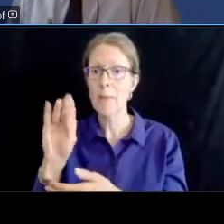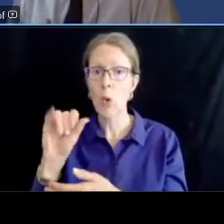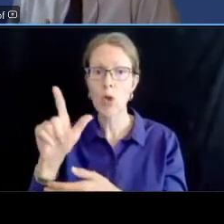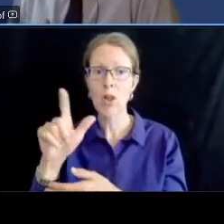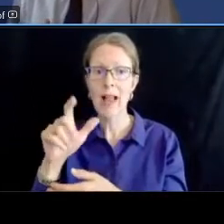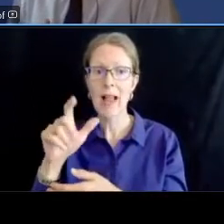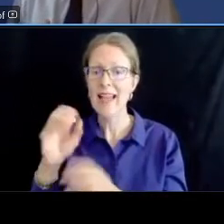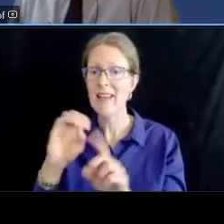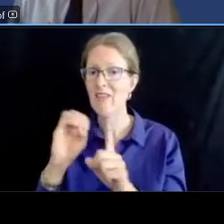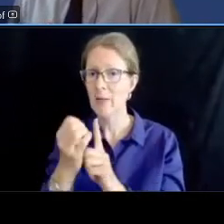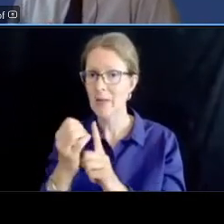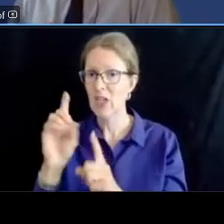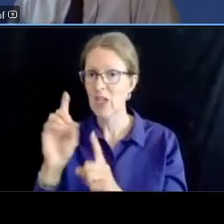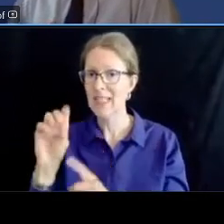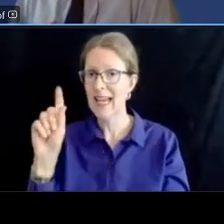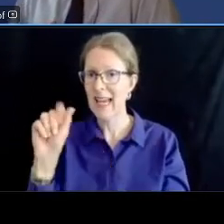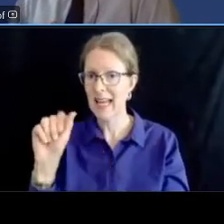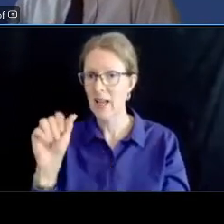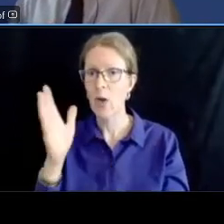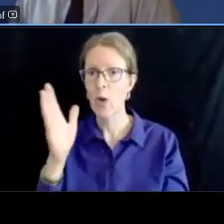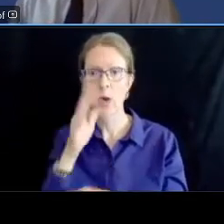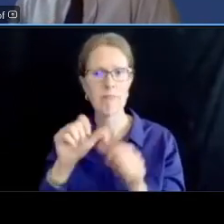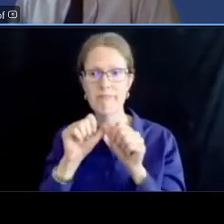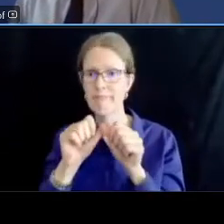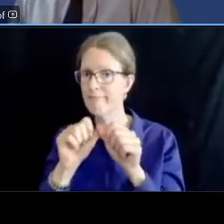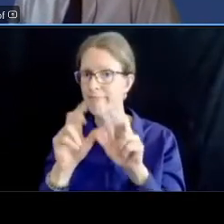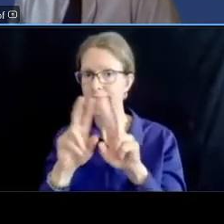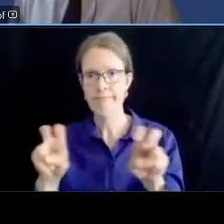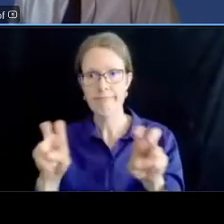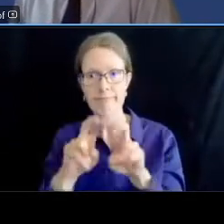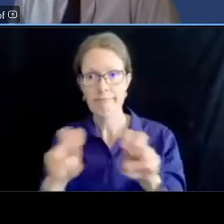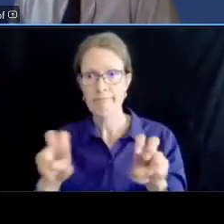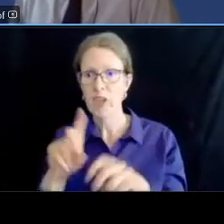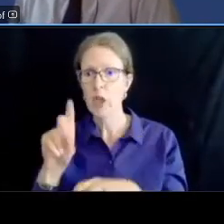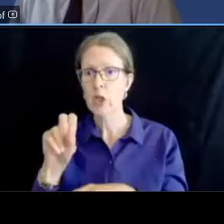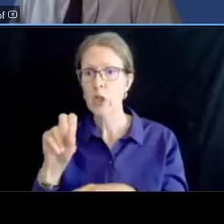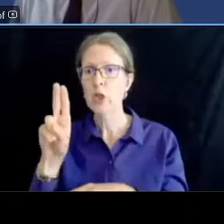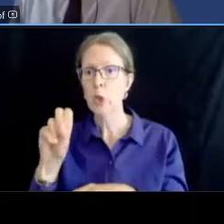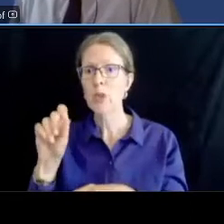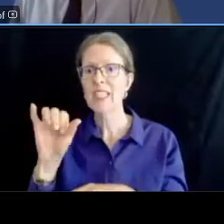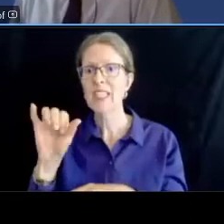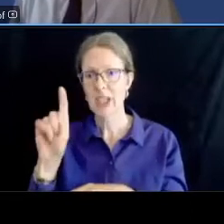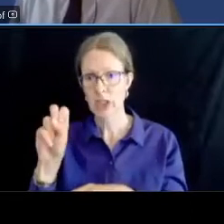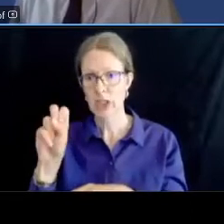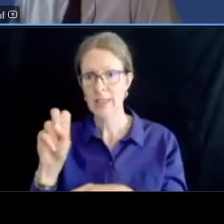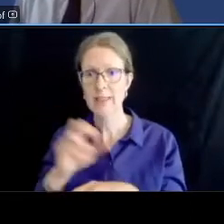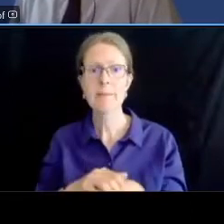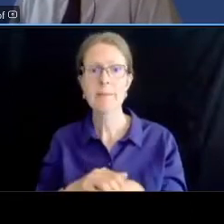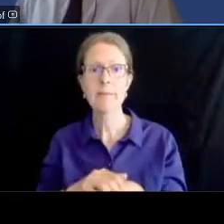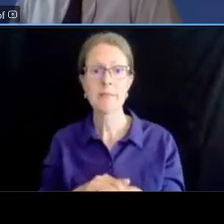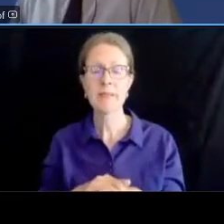for this first phase of the project and ddot will make a recommendation whether to include